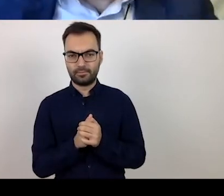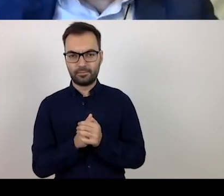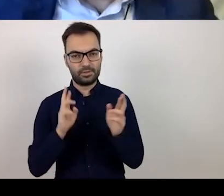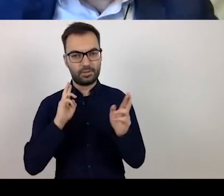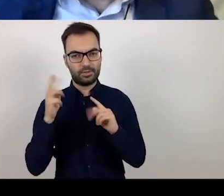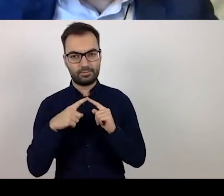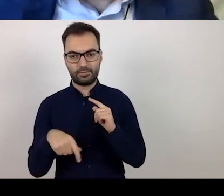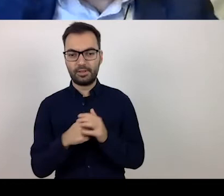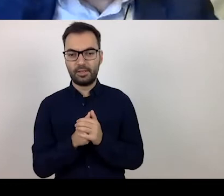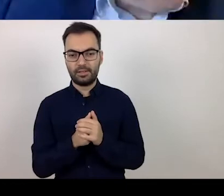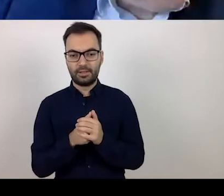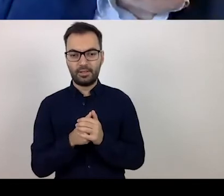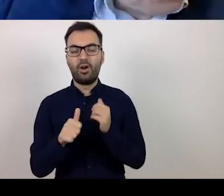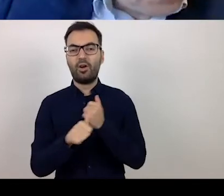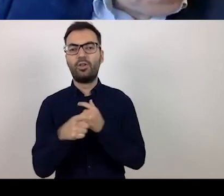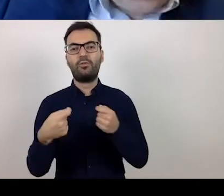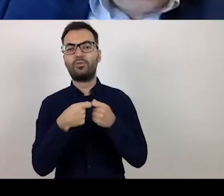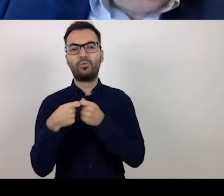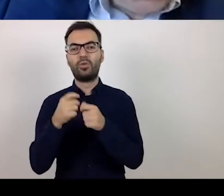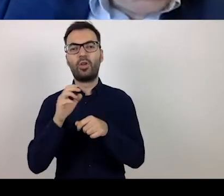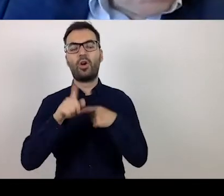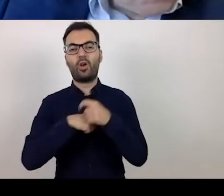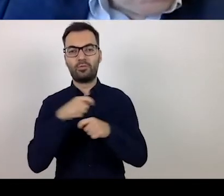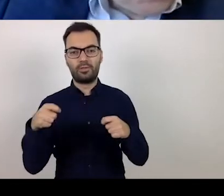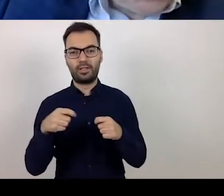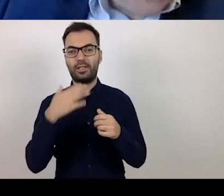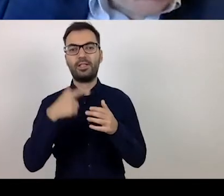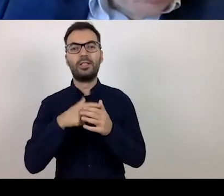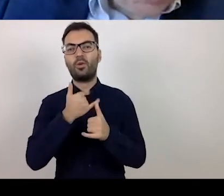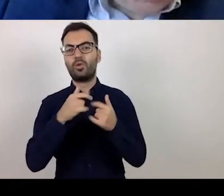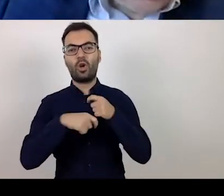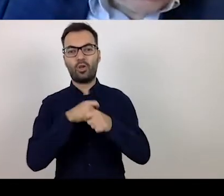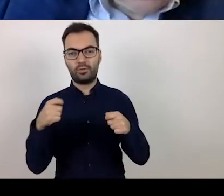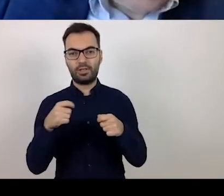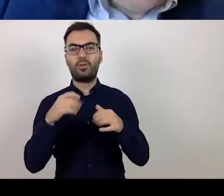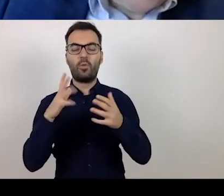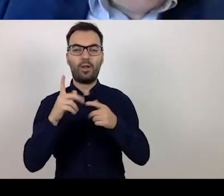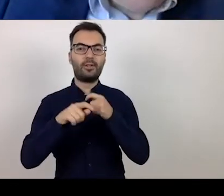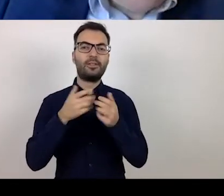that will support the implementation of operational programmes in the times of COVID-19.